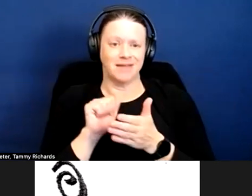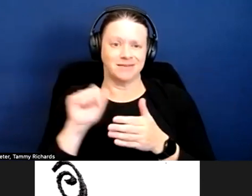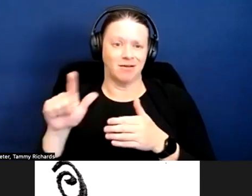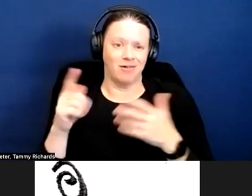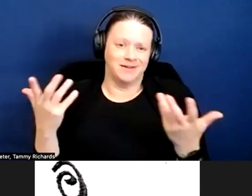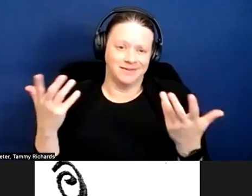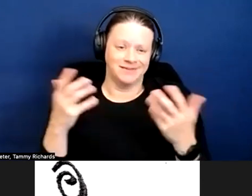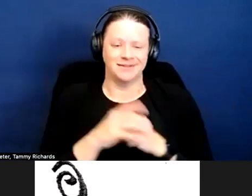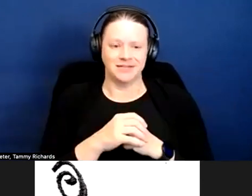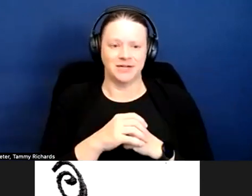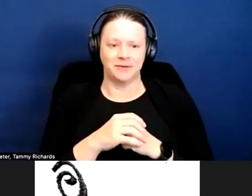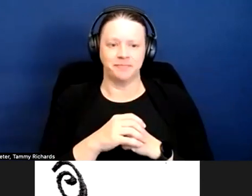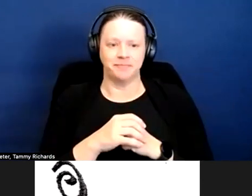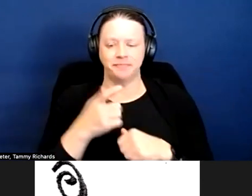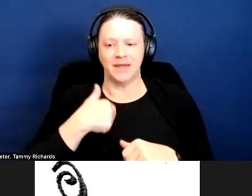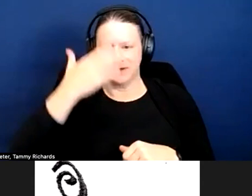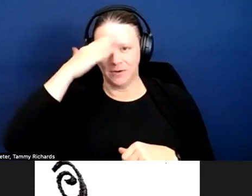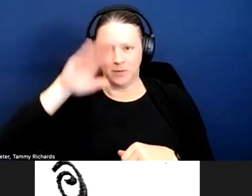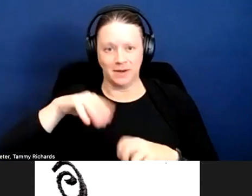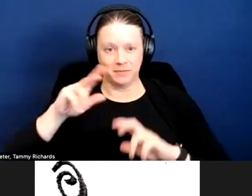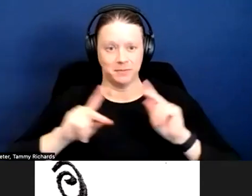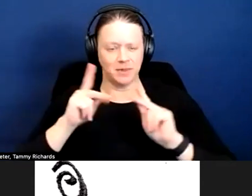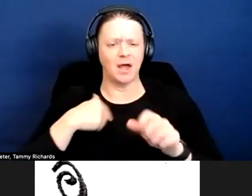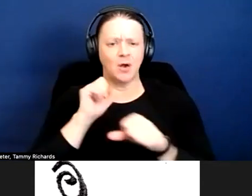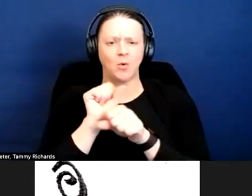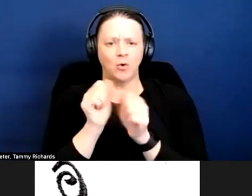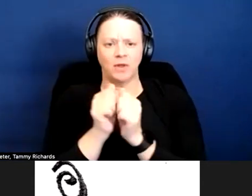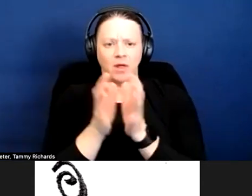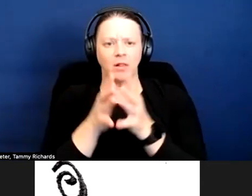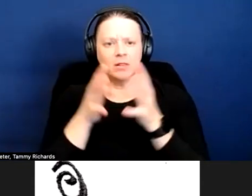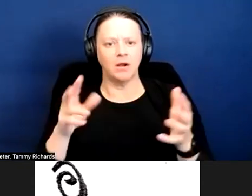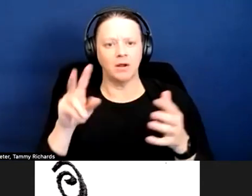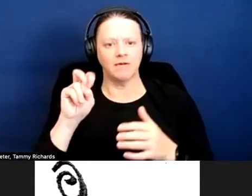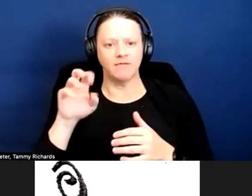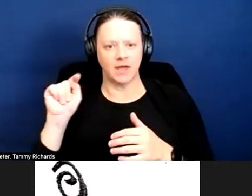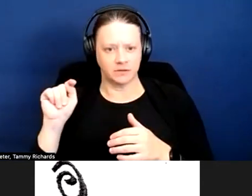So, I know people, especially -- I work with a lot of veterans who have disabilities.